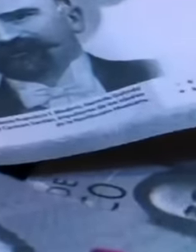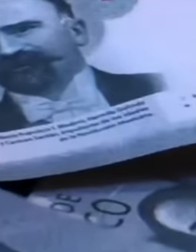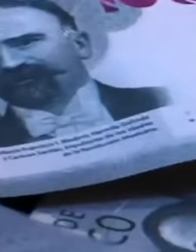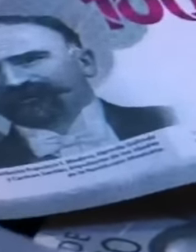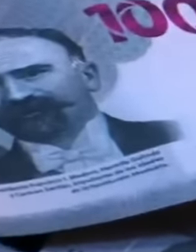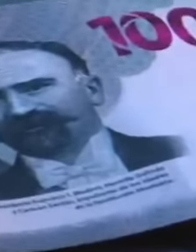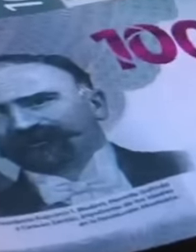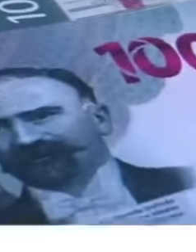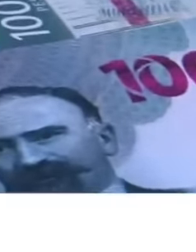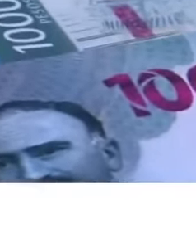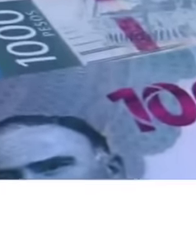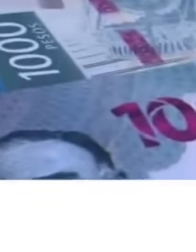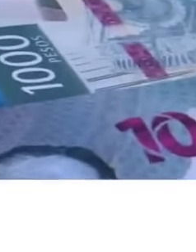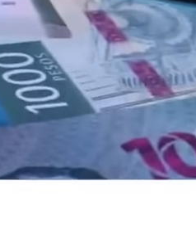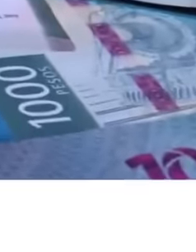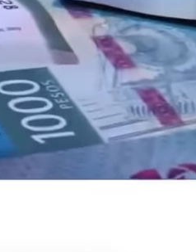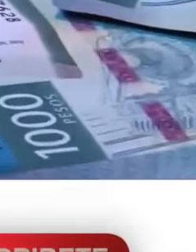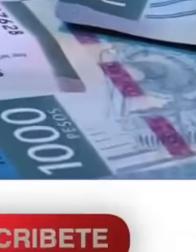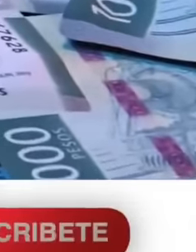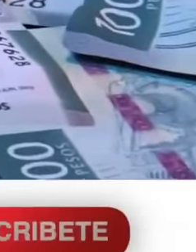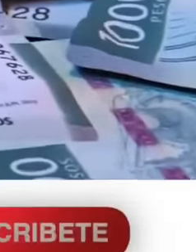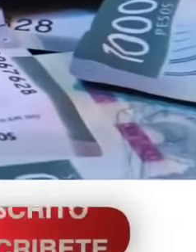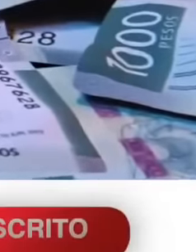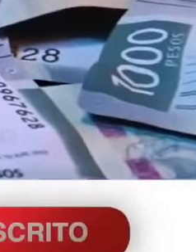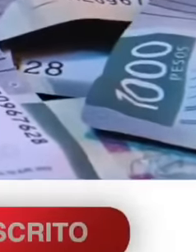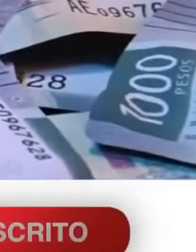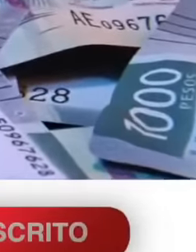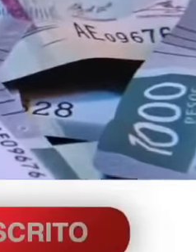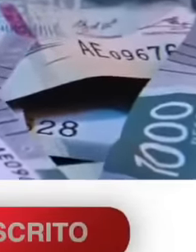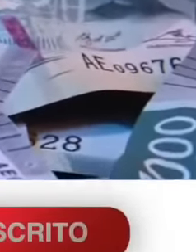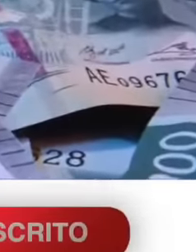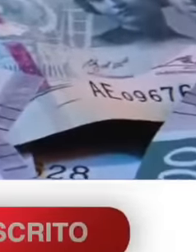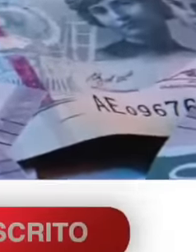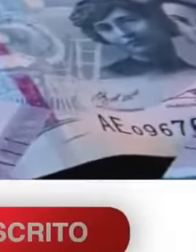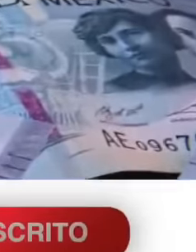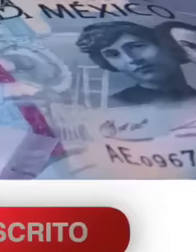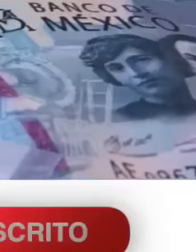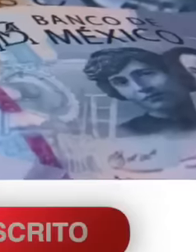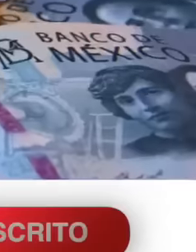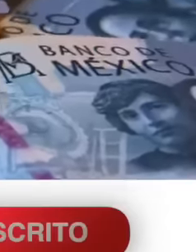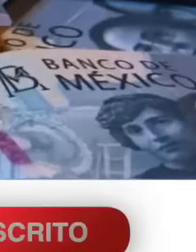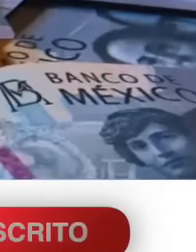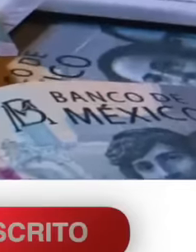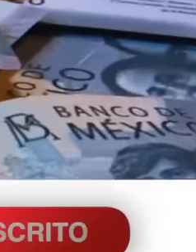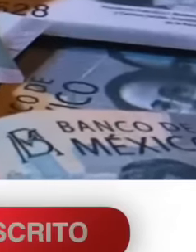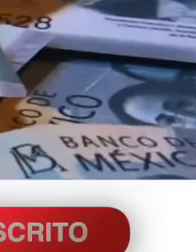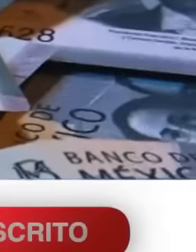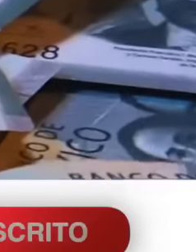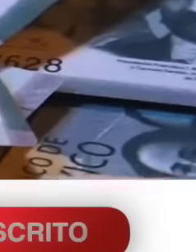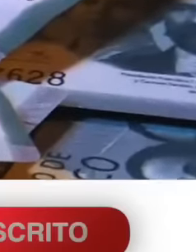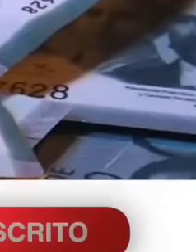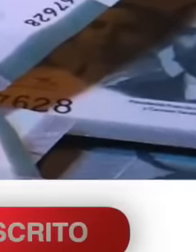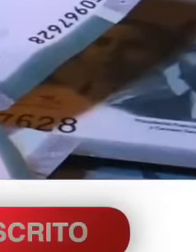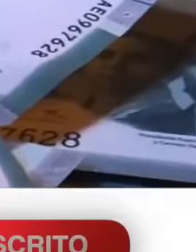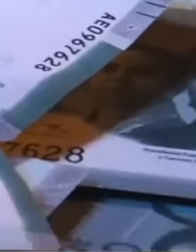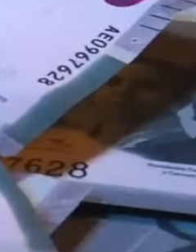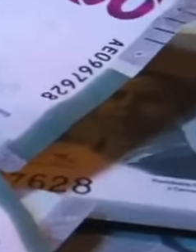carry out infrastructure works or provide support. to the poorest communities in Mexico